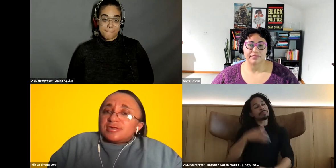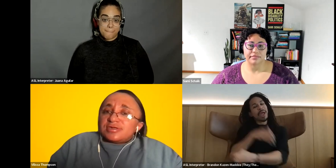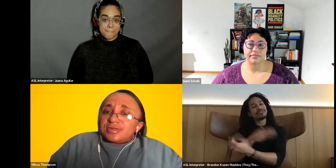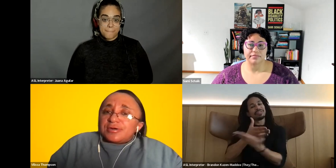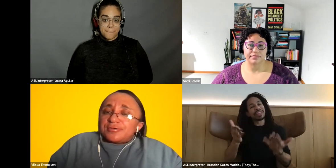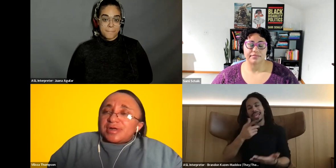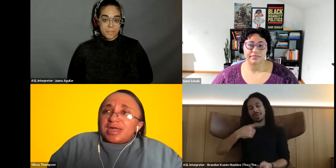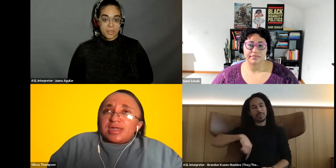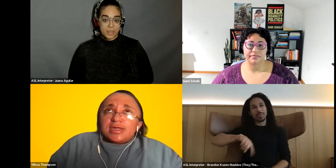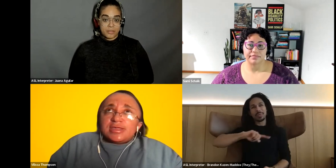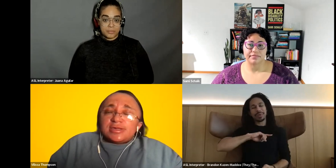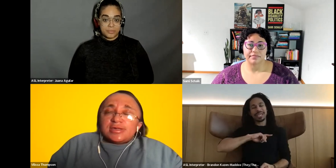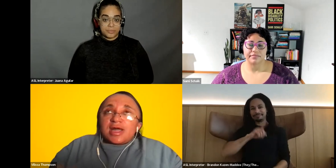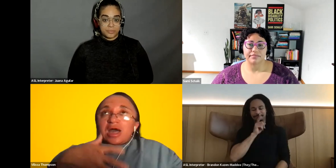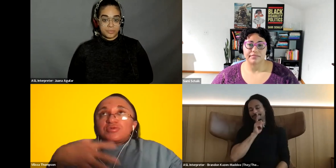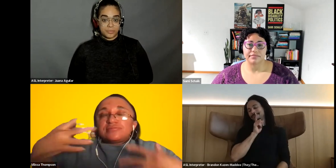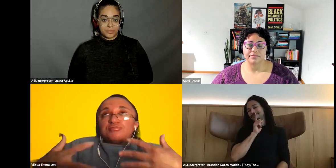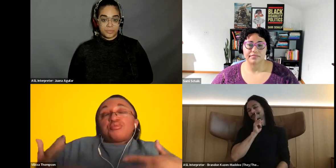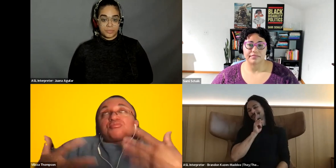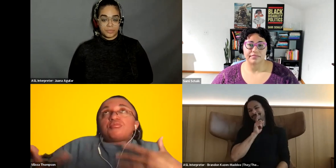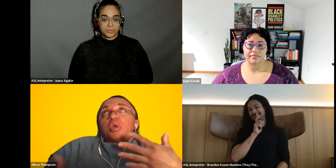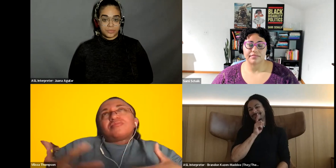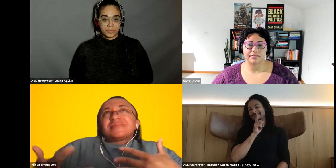Vilissa Thompson: you know, and how it you know